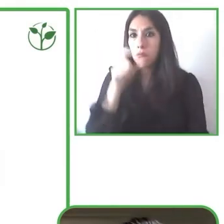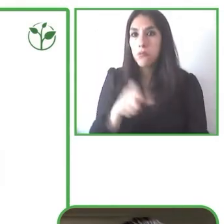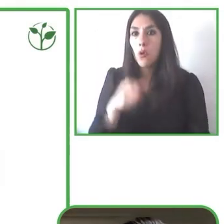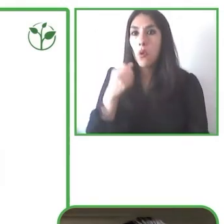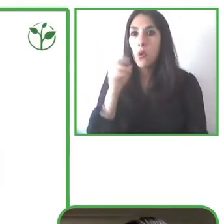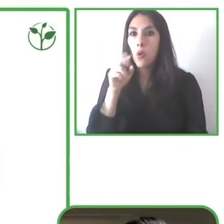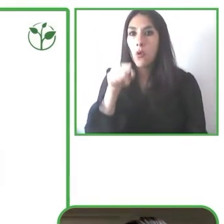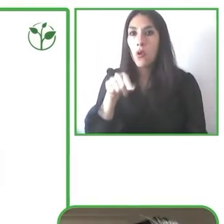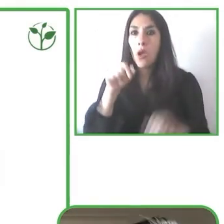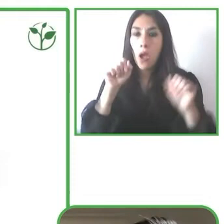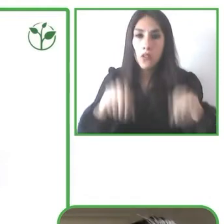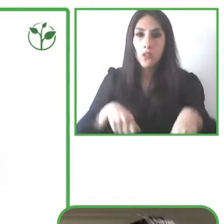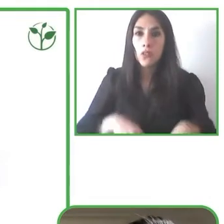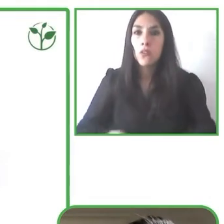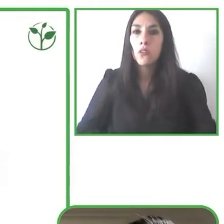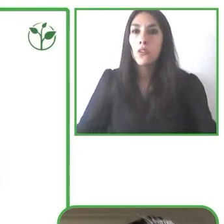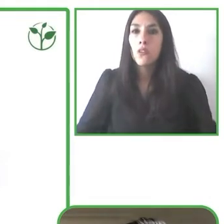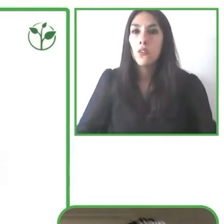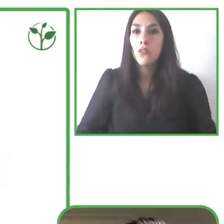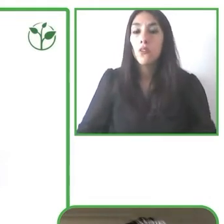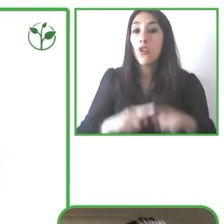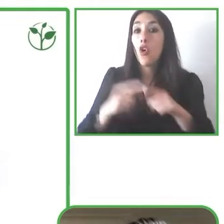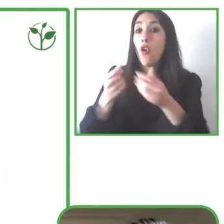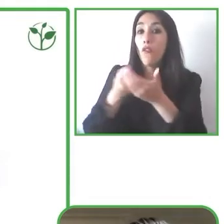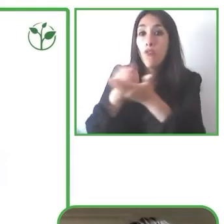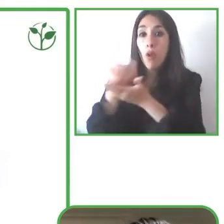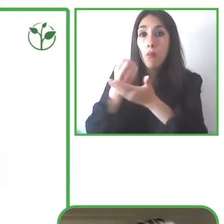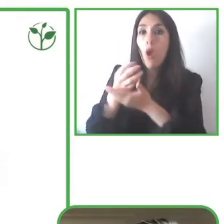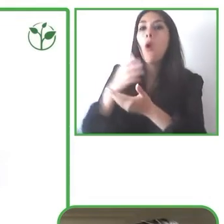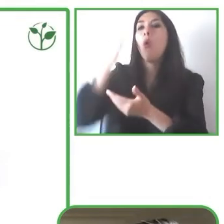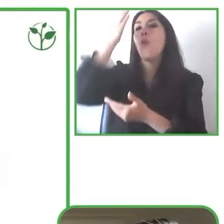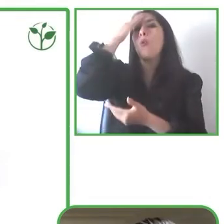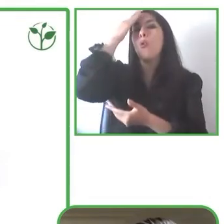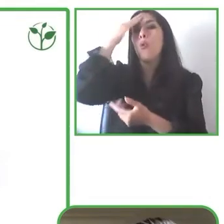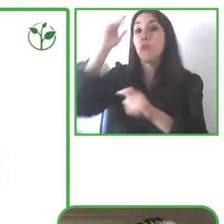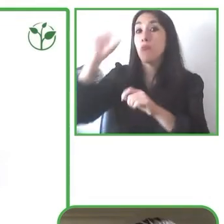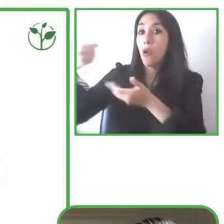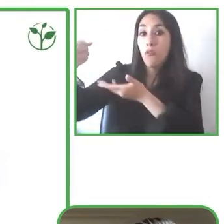people that have cognitive impairments to really understand how to use the solution.